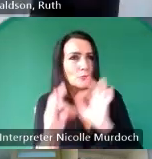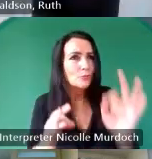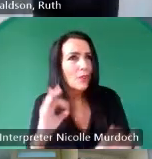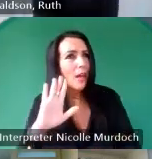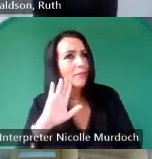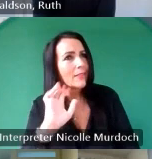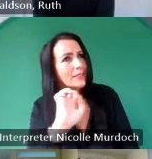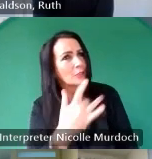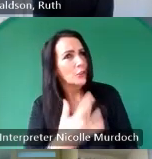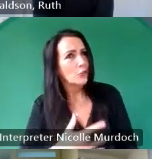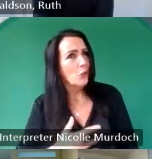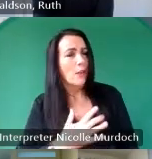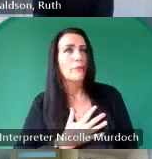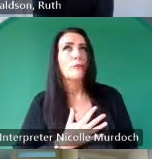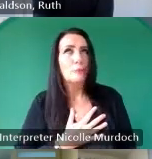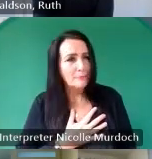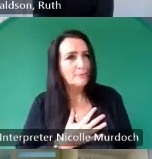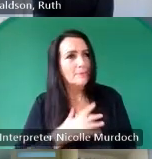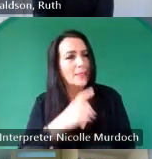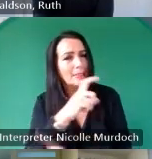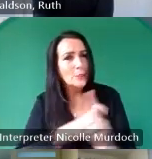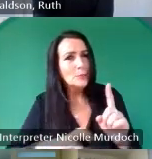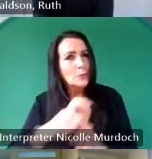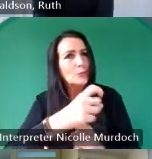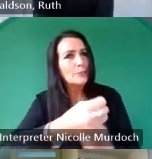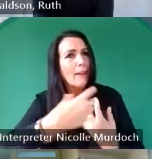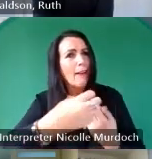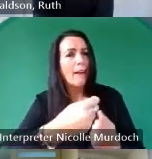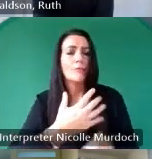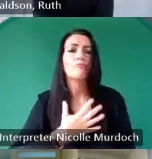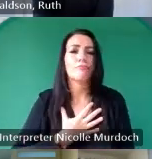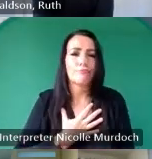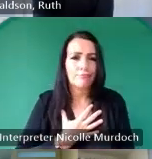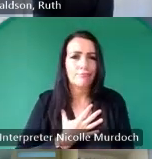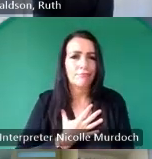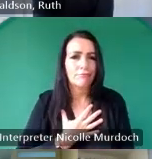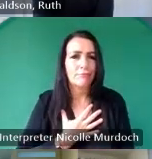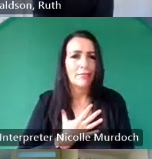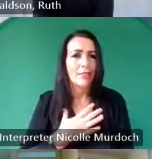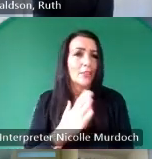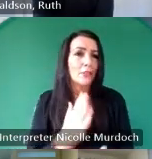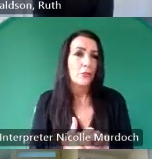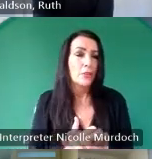of our community engaging with a life story you cannot remain impassive you may be moveed to laugh